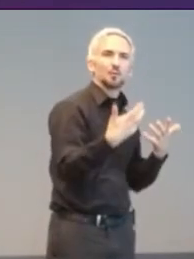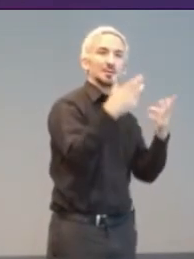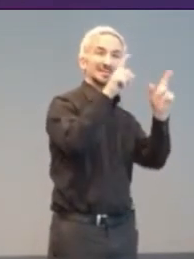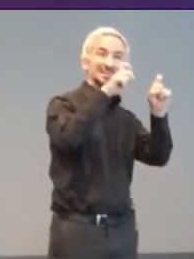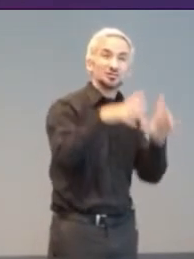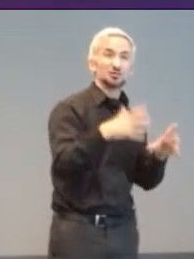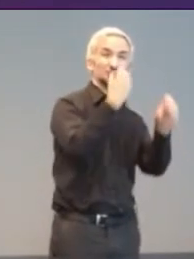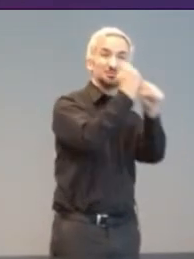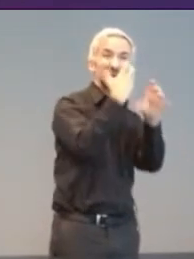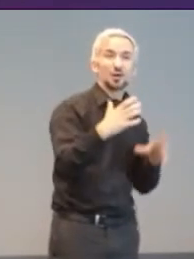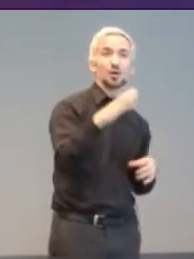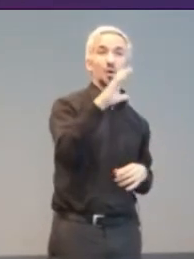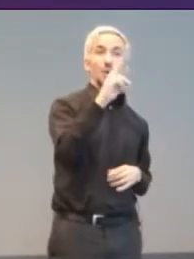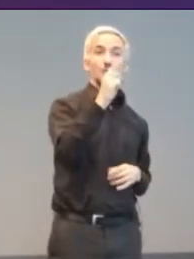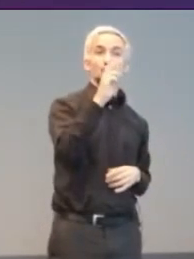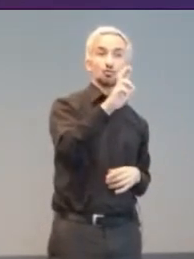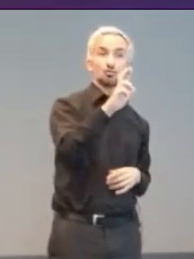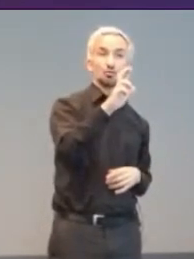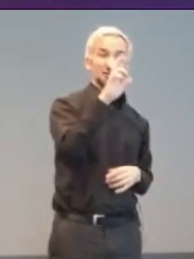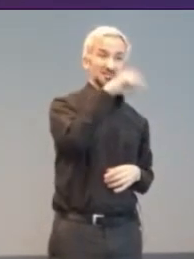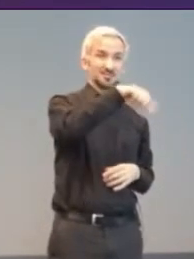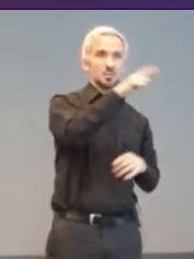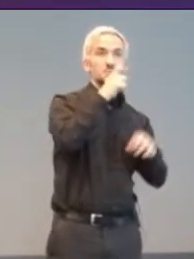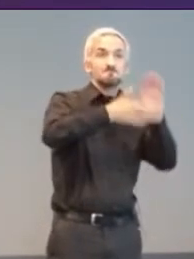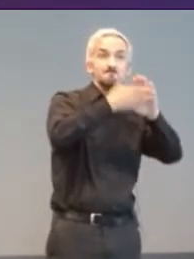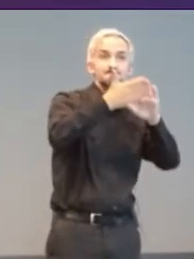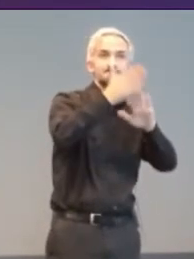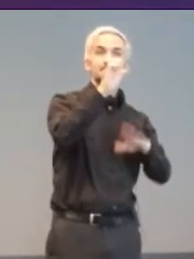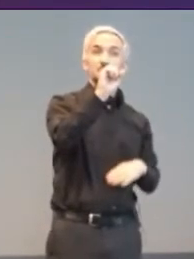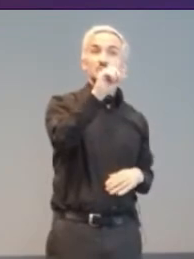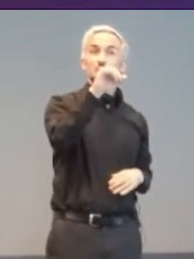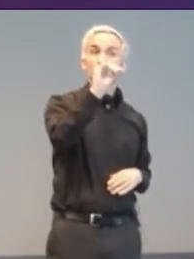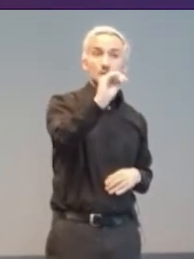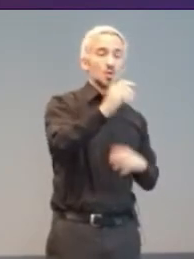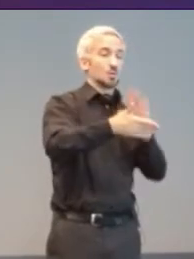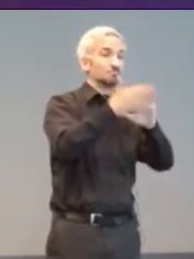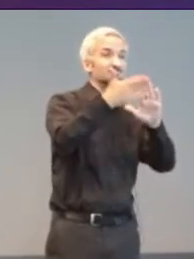the people running studios, competitions and events, such as this one. People like